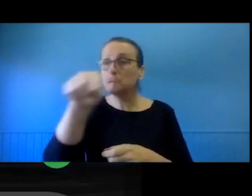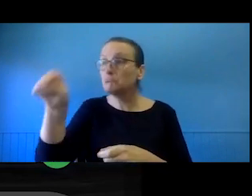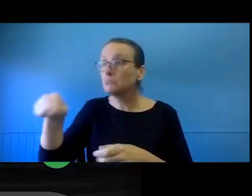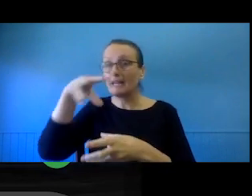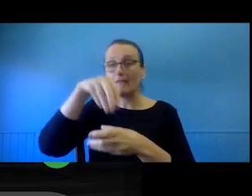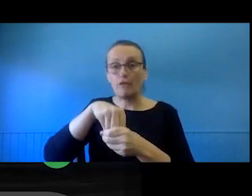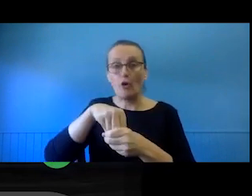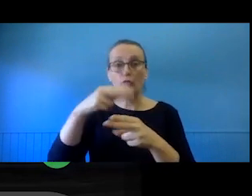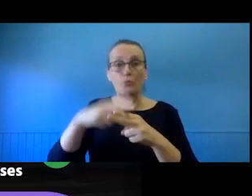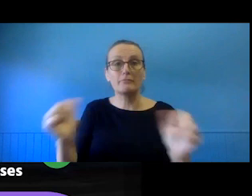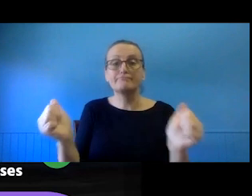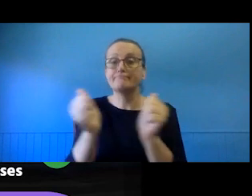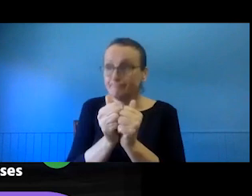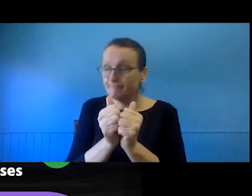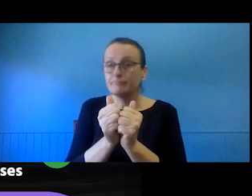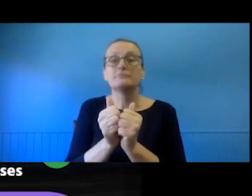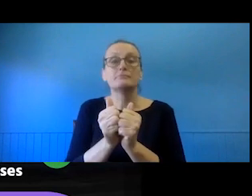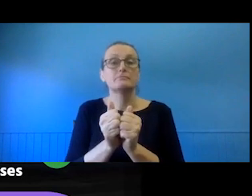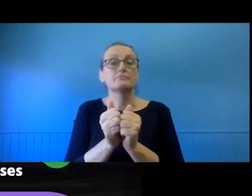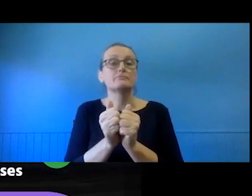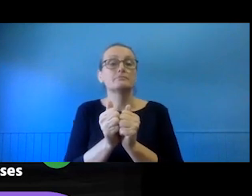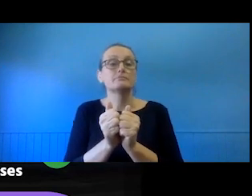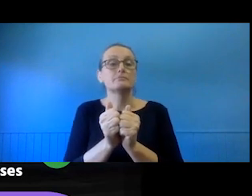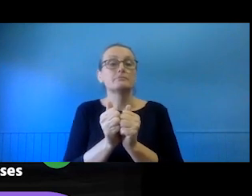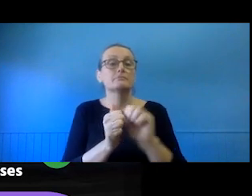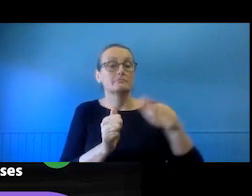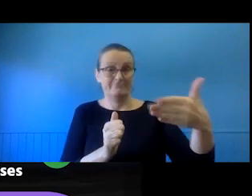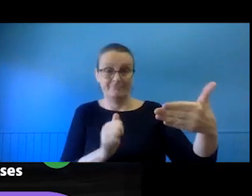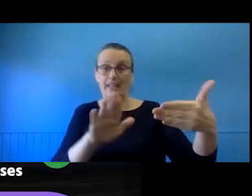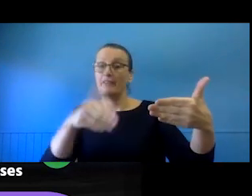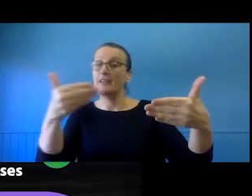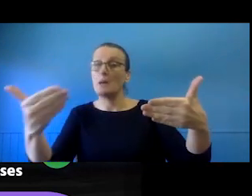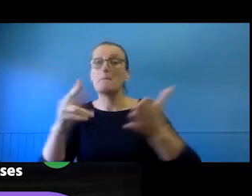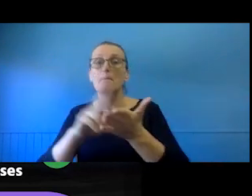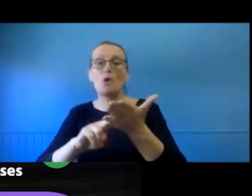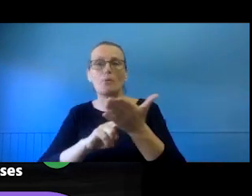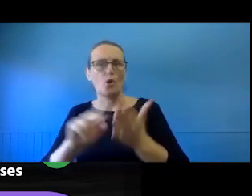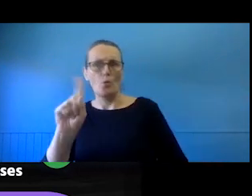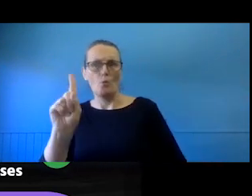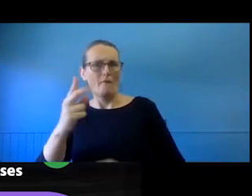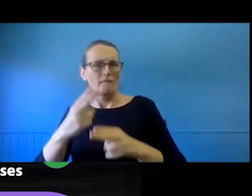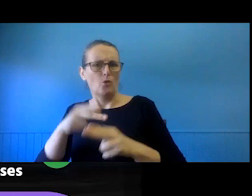the arrangement on one side, and the types of uses that you want to make of the material on the other side.